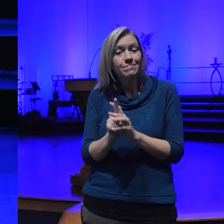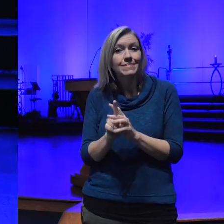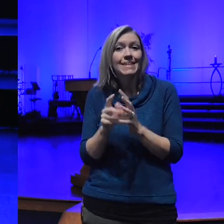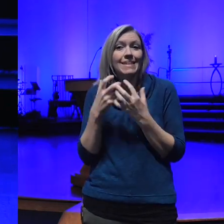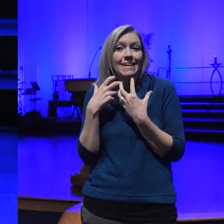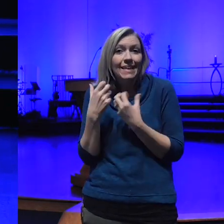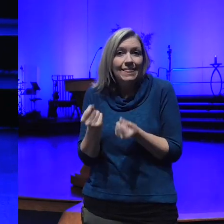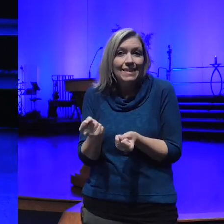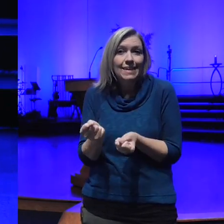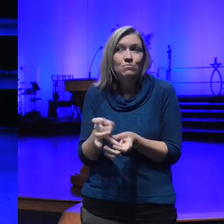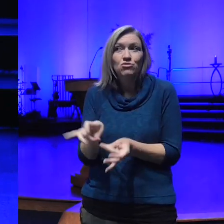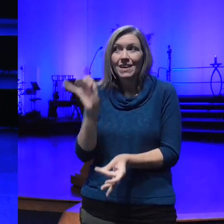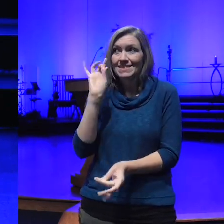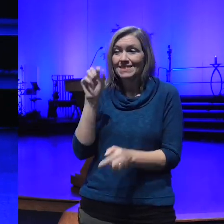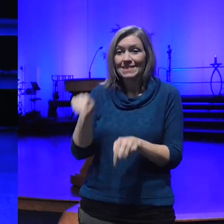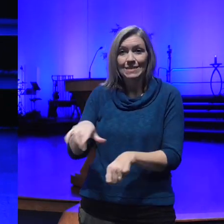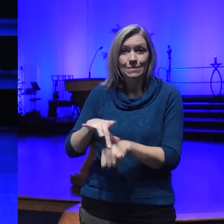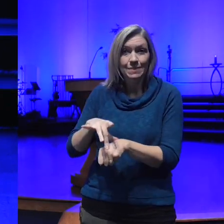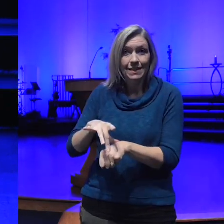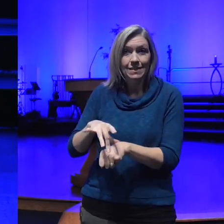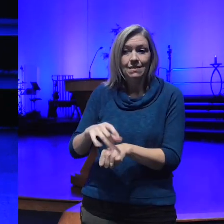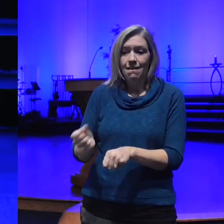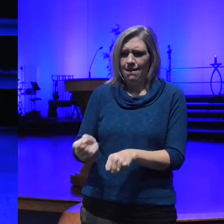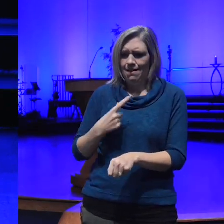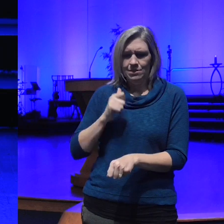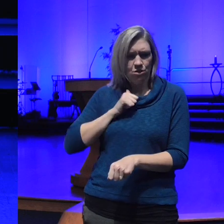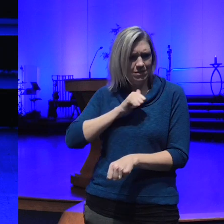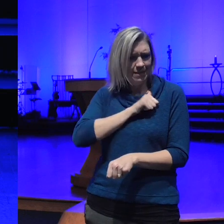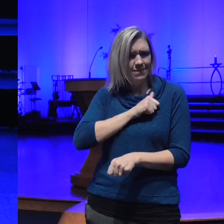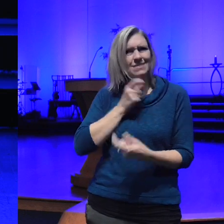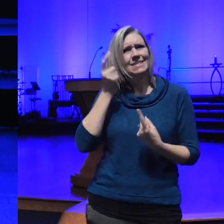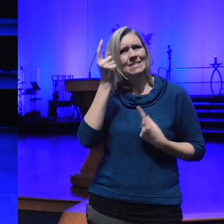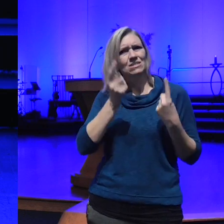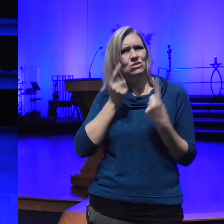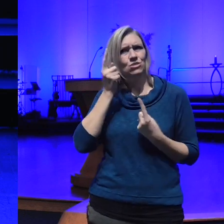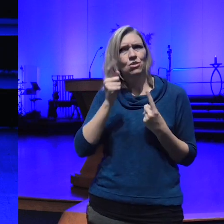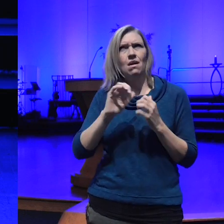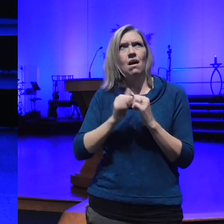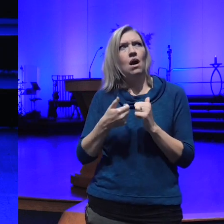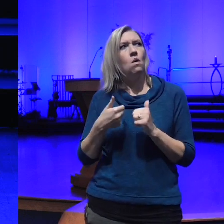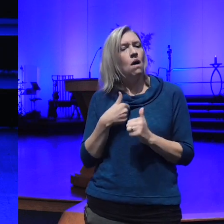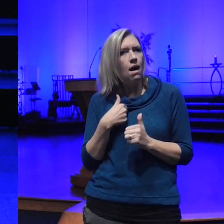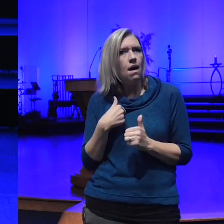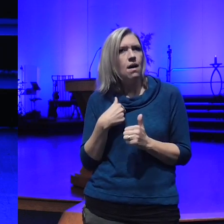to ask ourselves and to consider how am I being an enlightened citizen right now